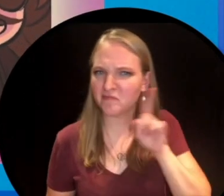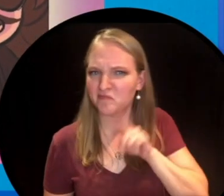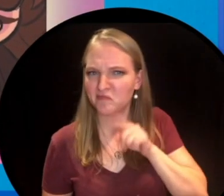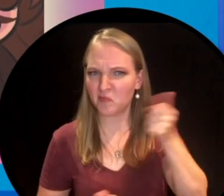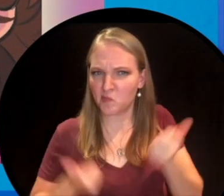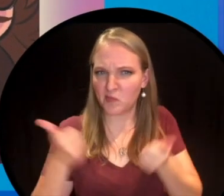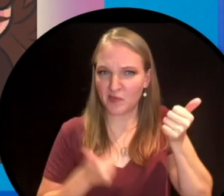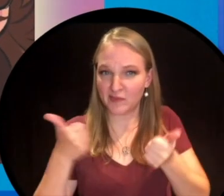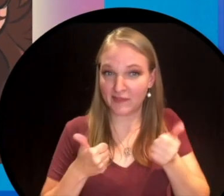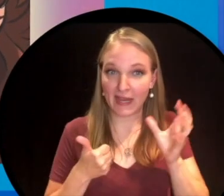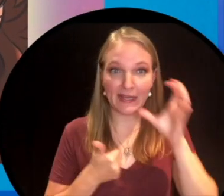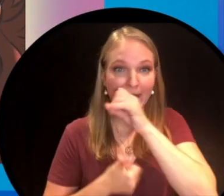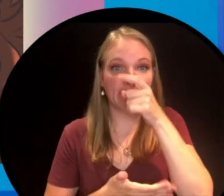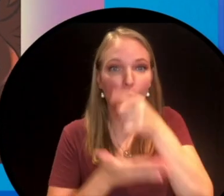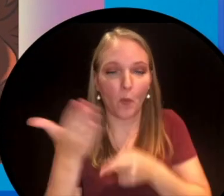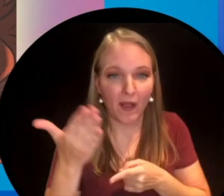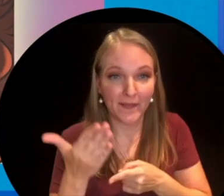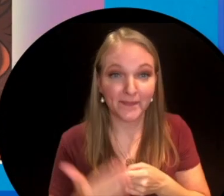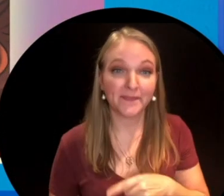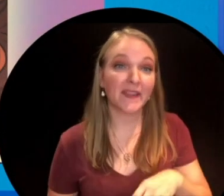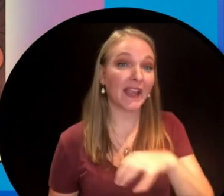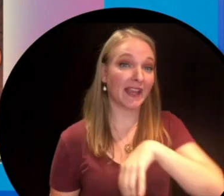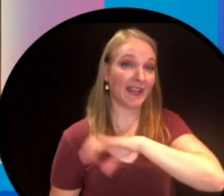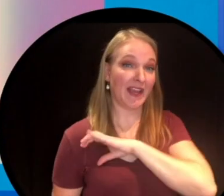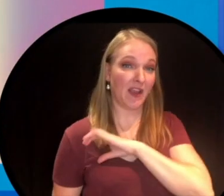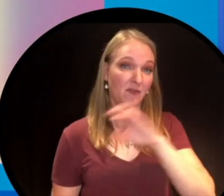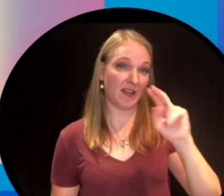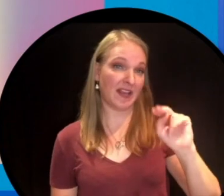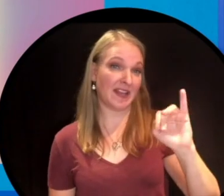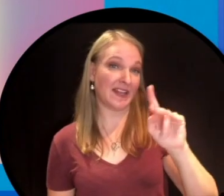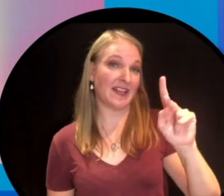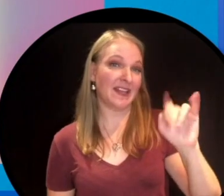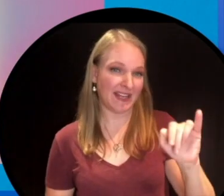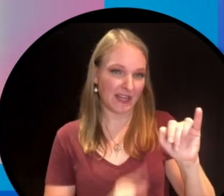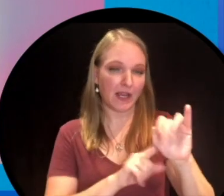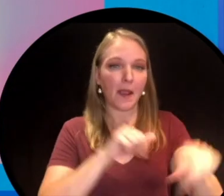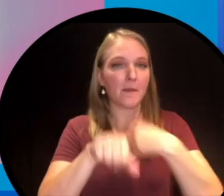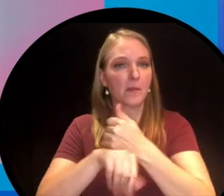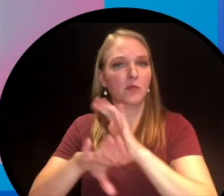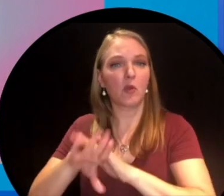that's something that sounds made up? Well, guess what? The character of Nikki Tesla is based on a